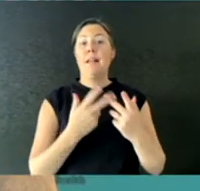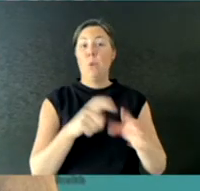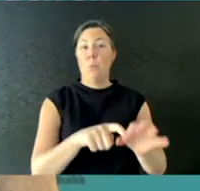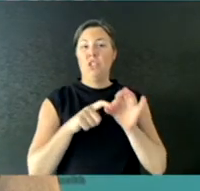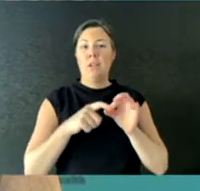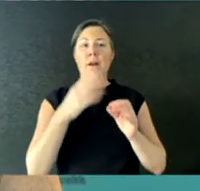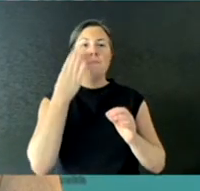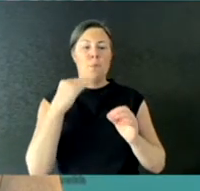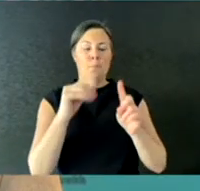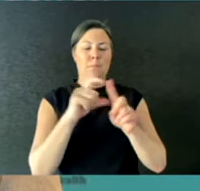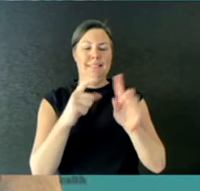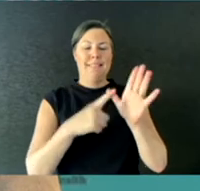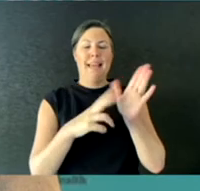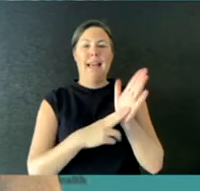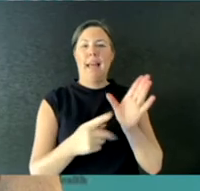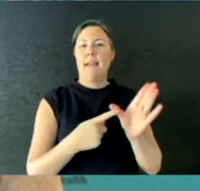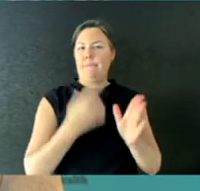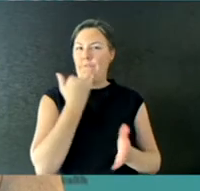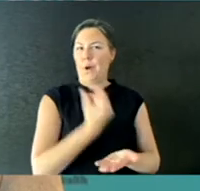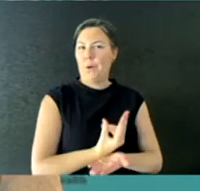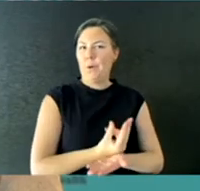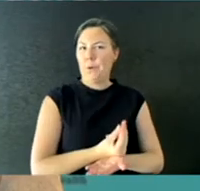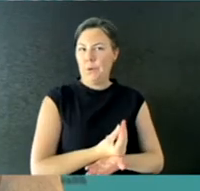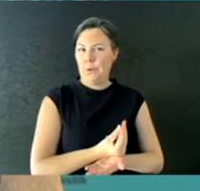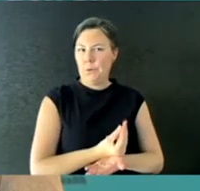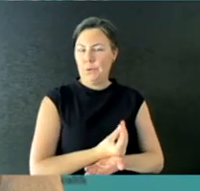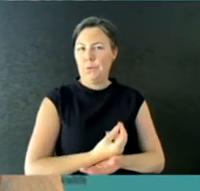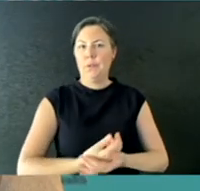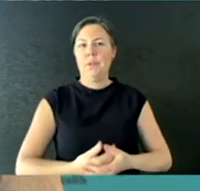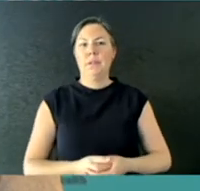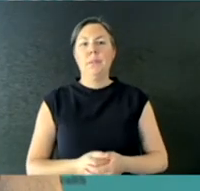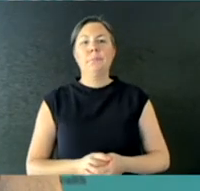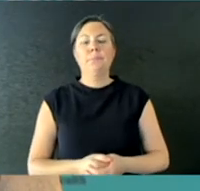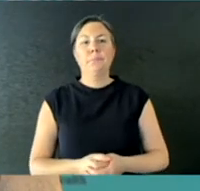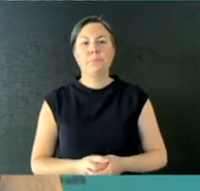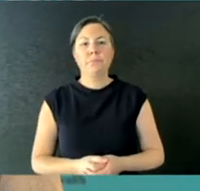The first one is about the Centers for Disease Control in the United States, the news overnight